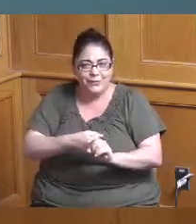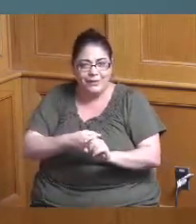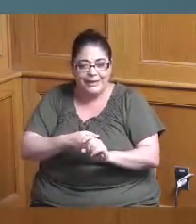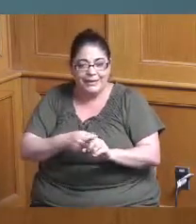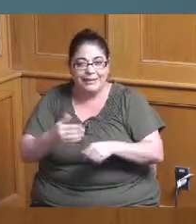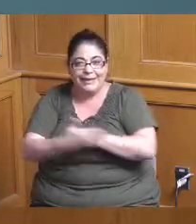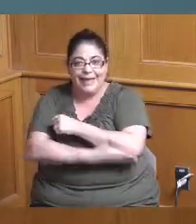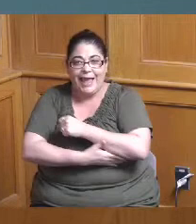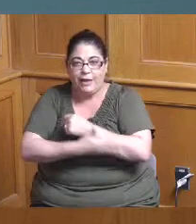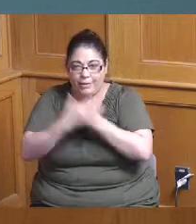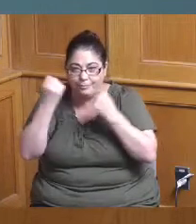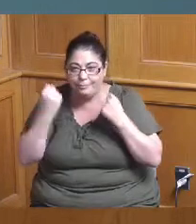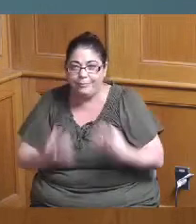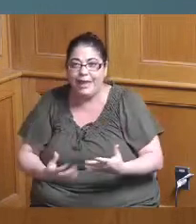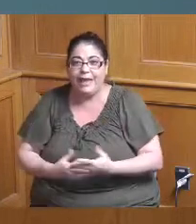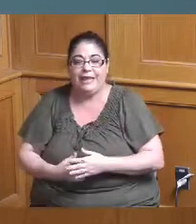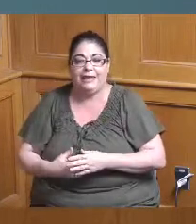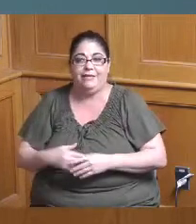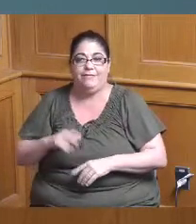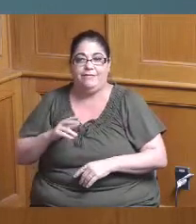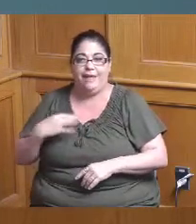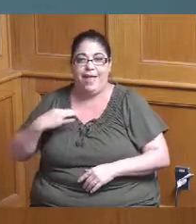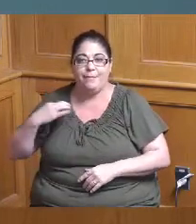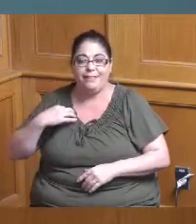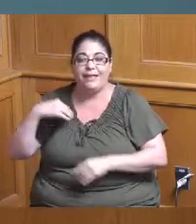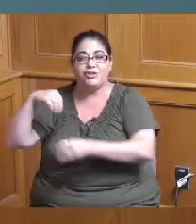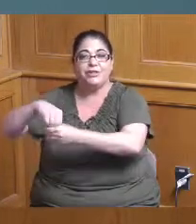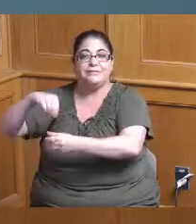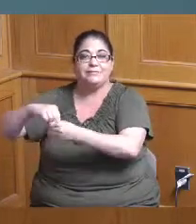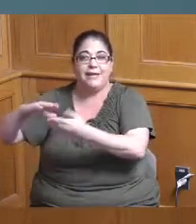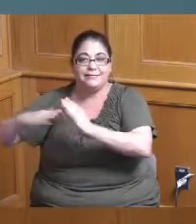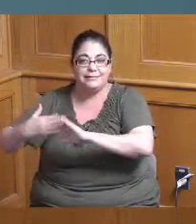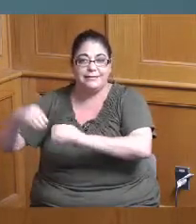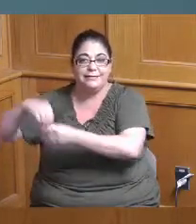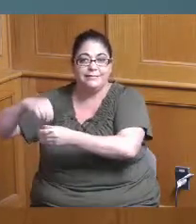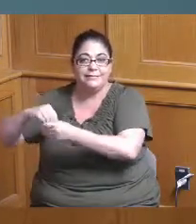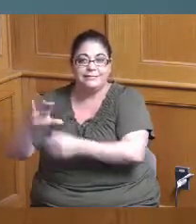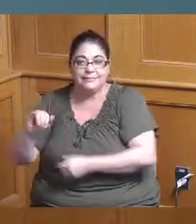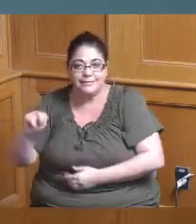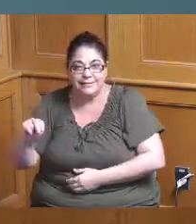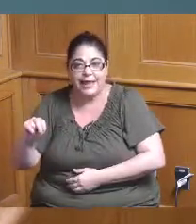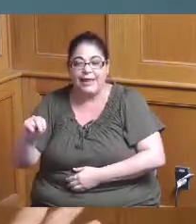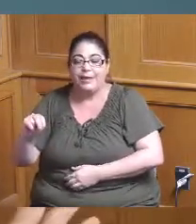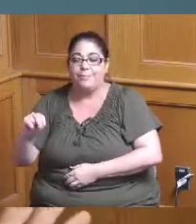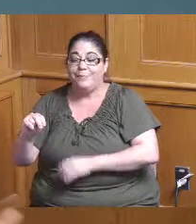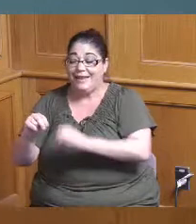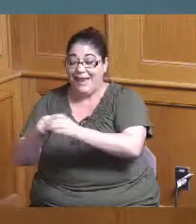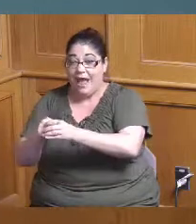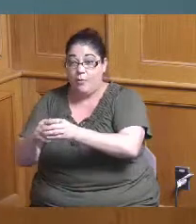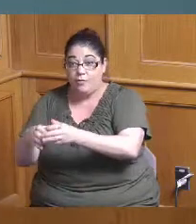our allocations were right within the Cincinnati limits and so I'm so glad that we're going out and